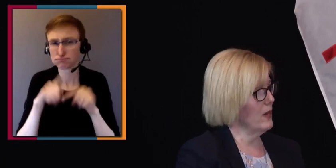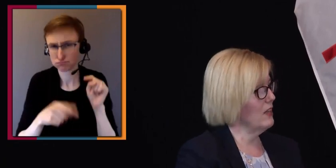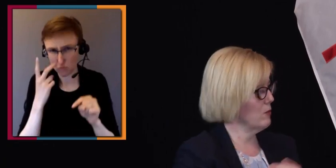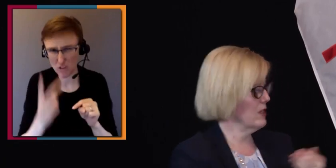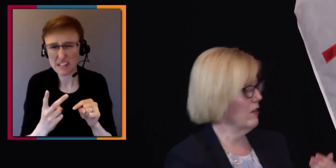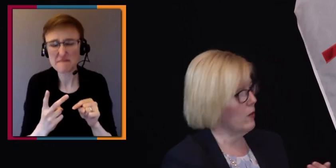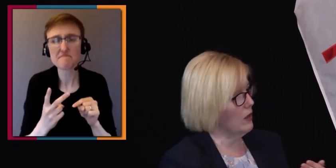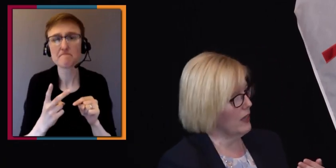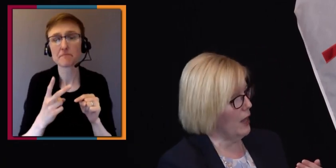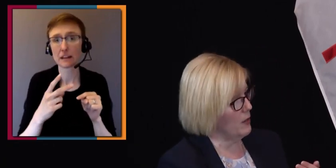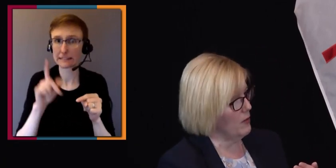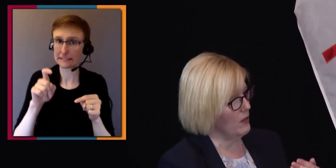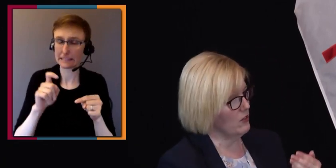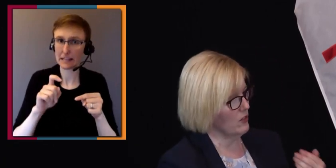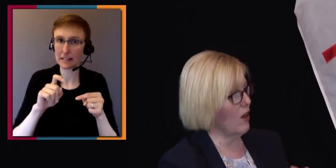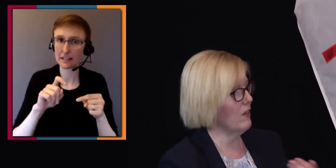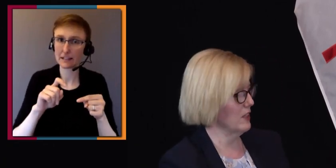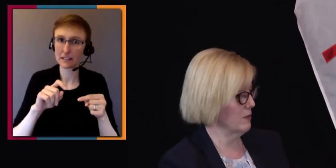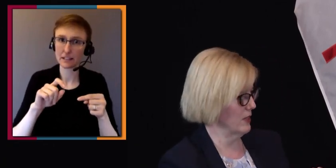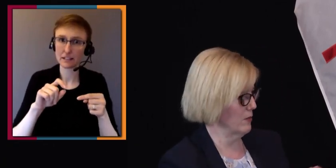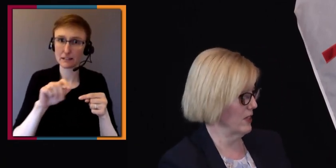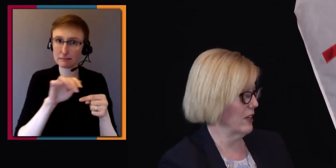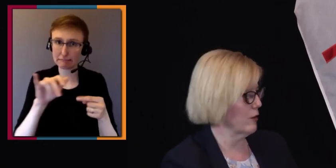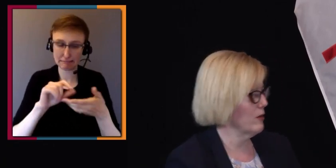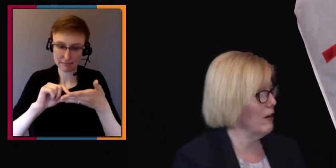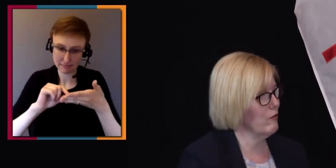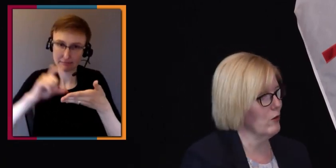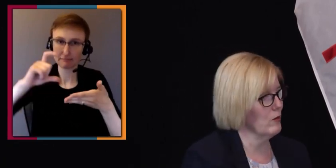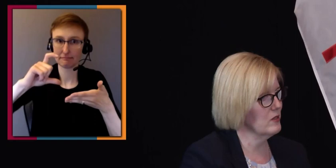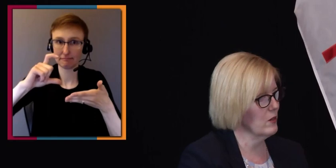But as a result, now all the cabinet ministers are on this particular platform.